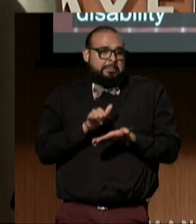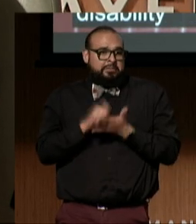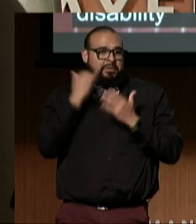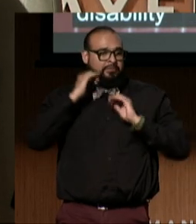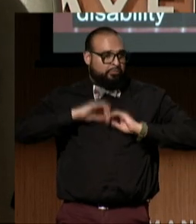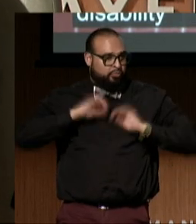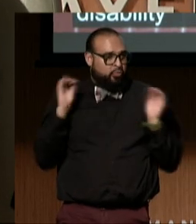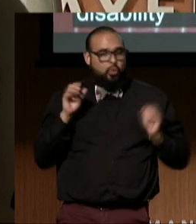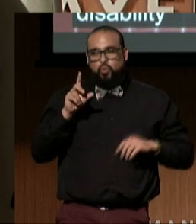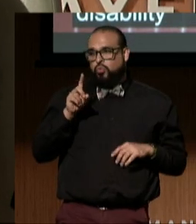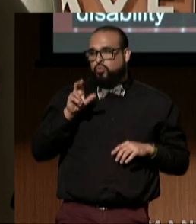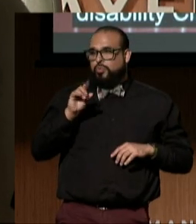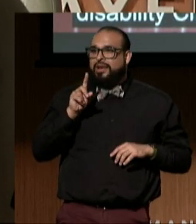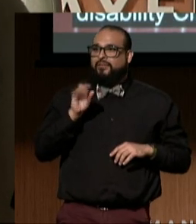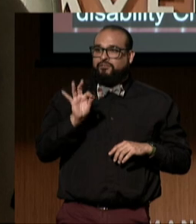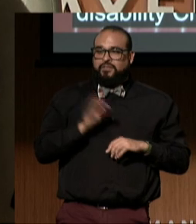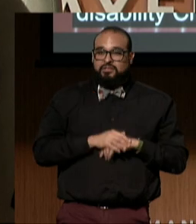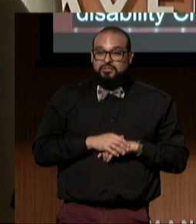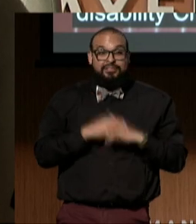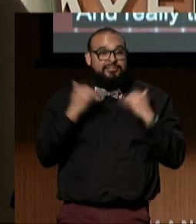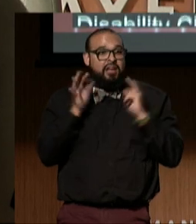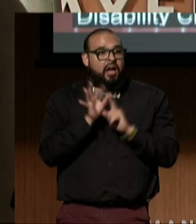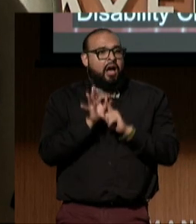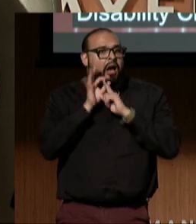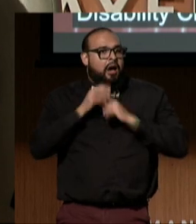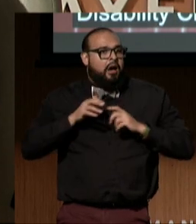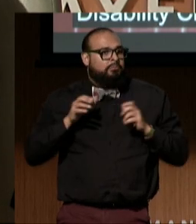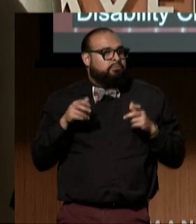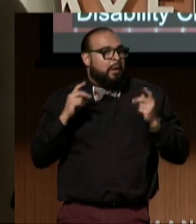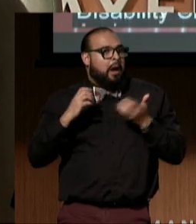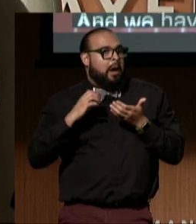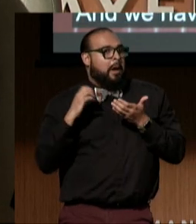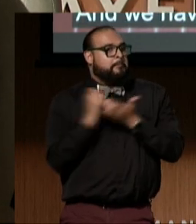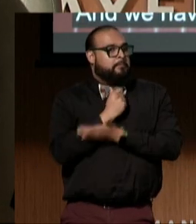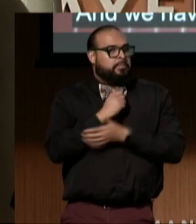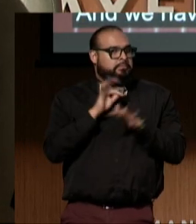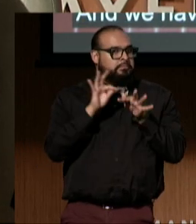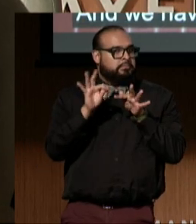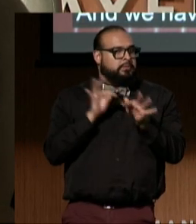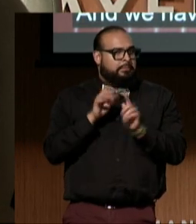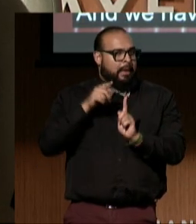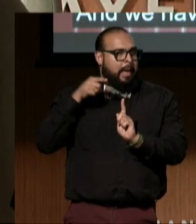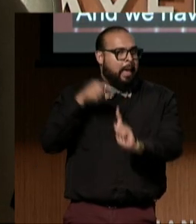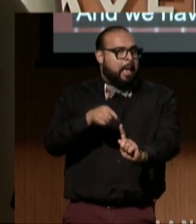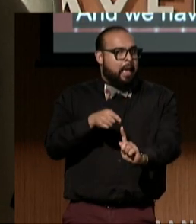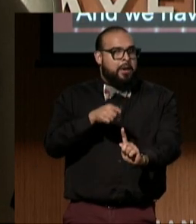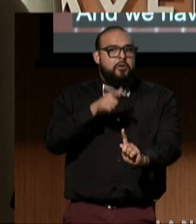And we have a unique opportunity now to define exactly who we want to be